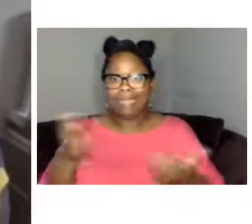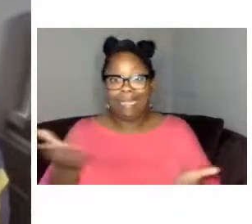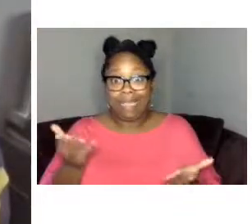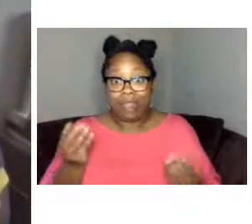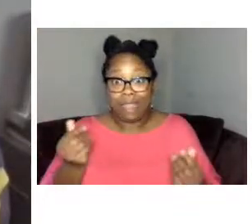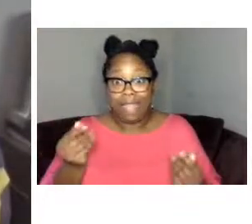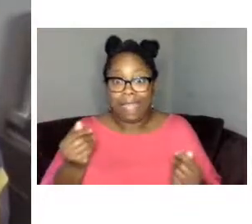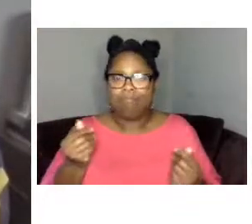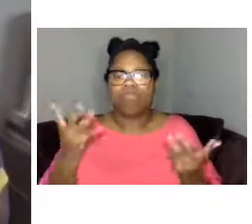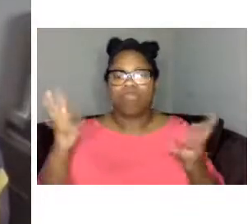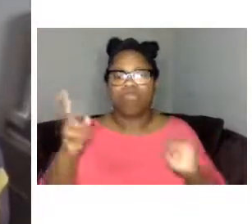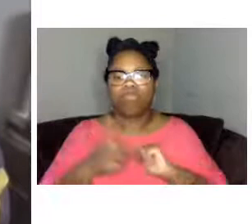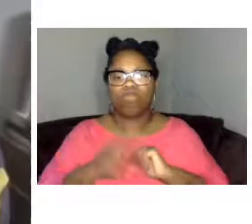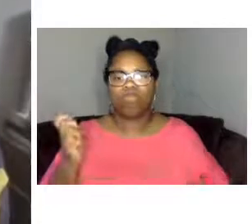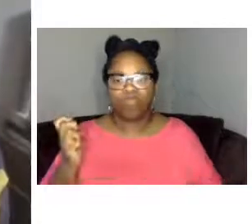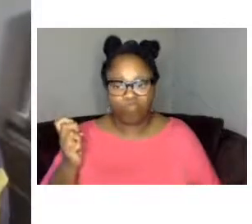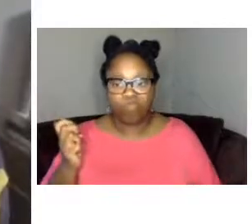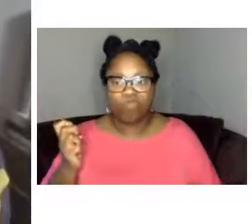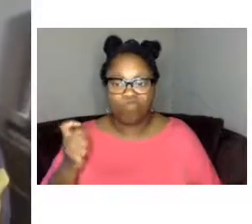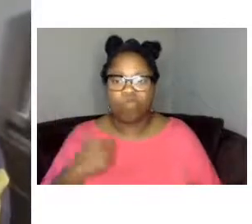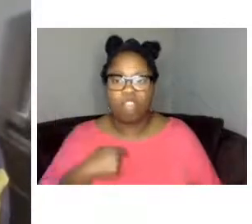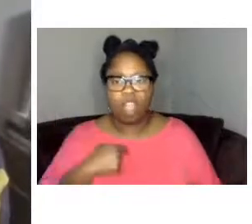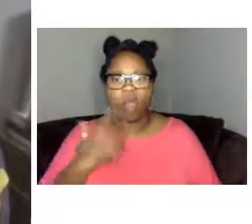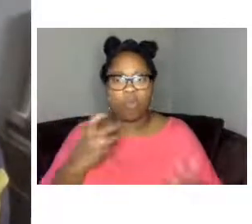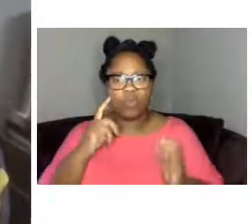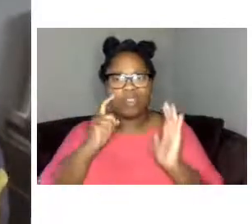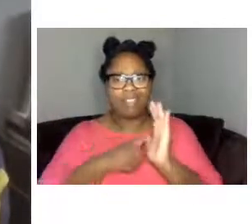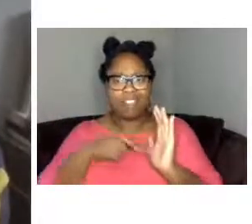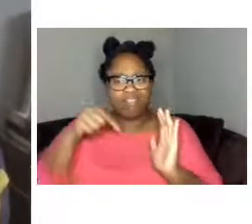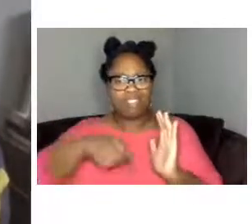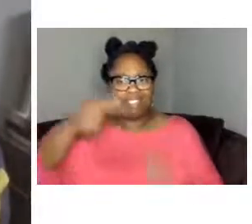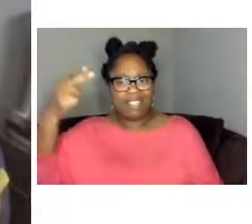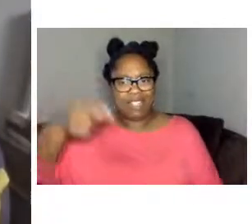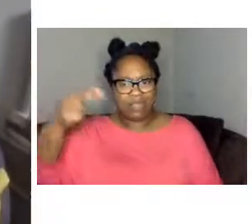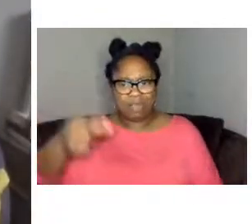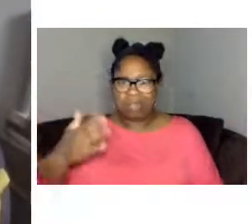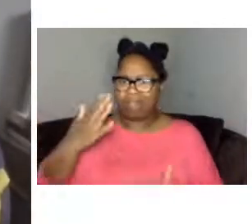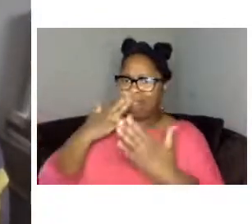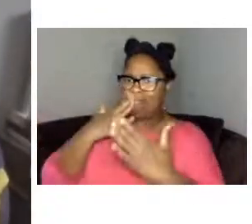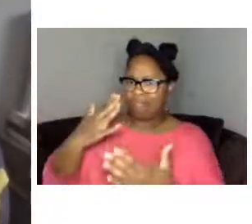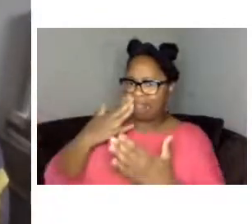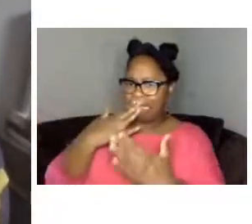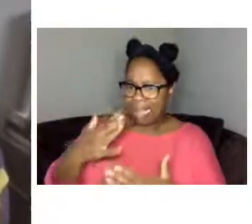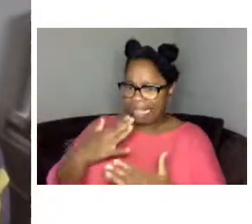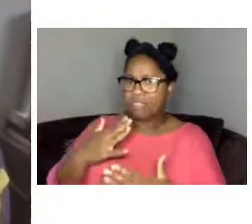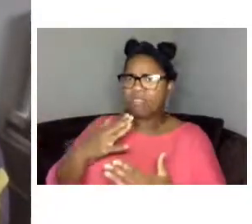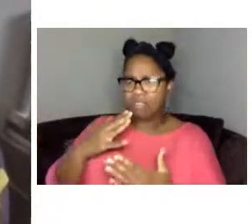it is now my pleasure to hand the screen over to